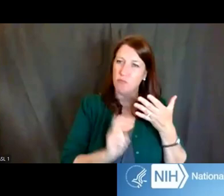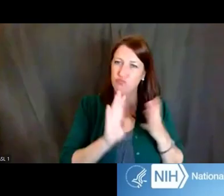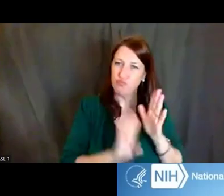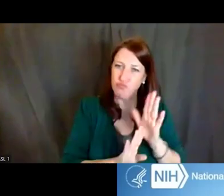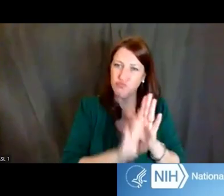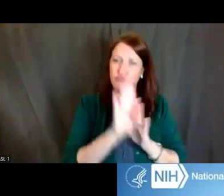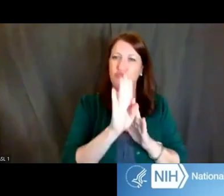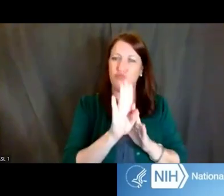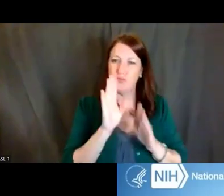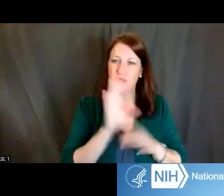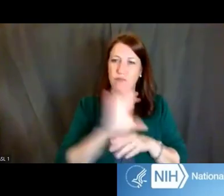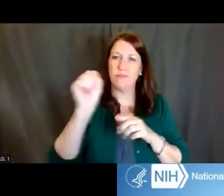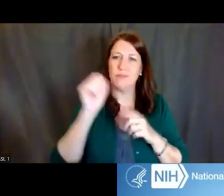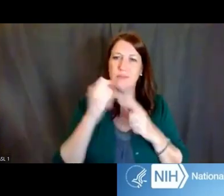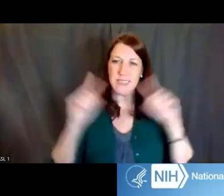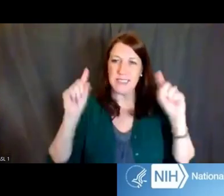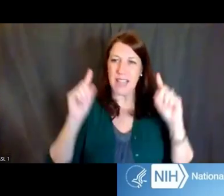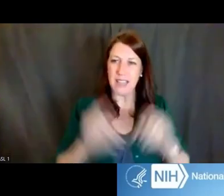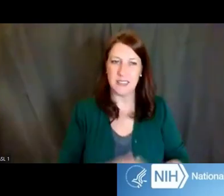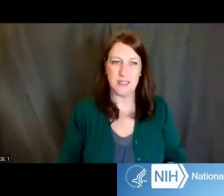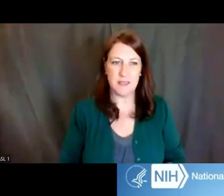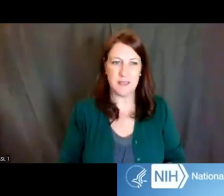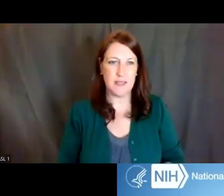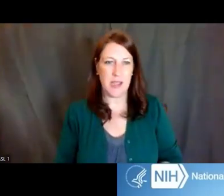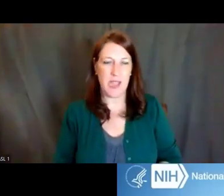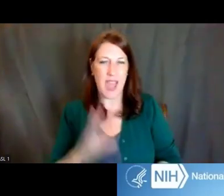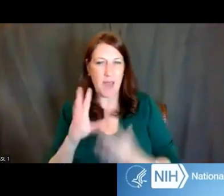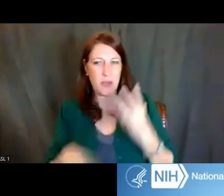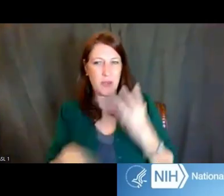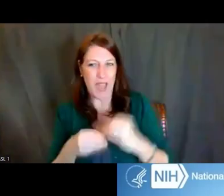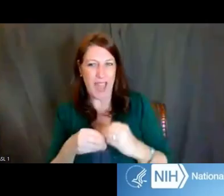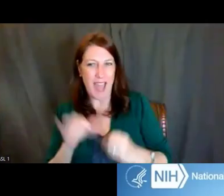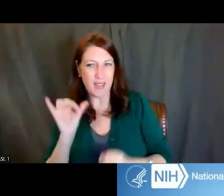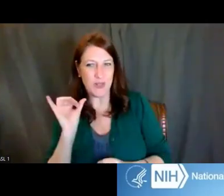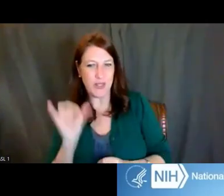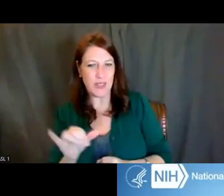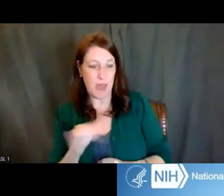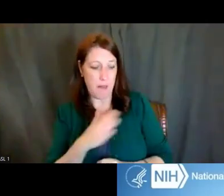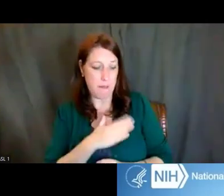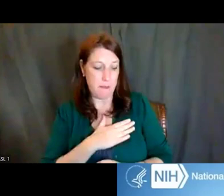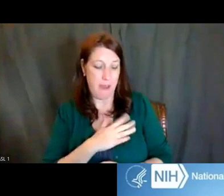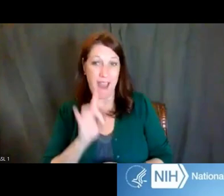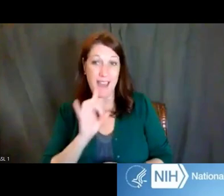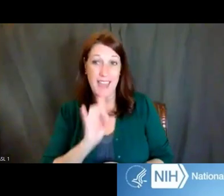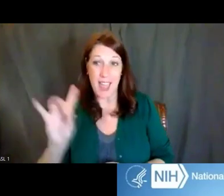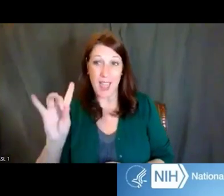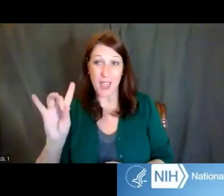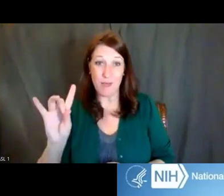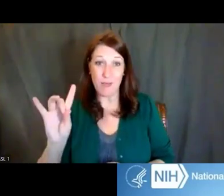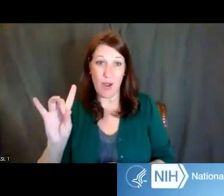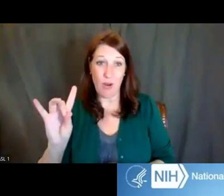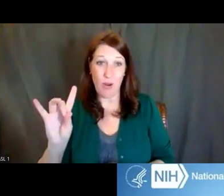And just to catch on to the tail end of that, as my eight-year-old niece always says, make it make sense, right?